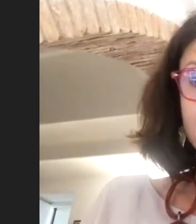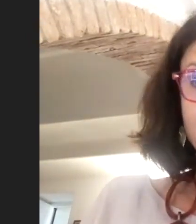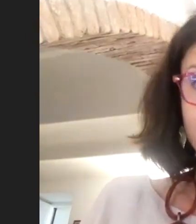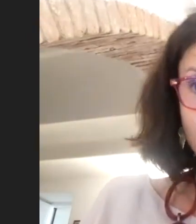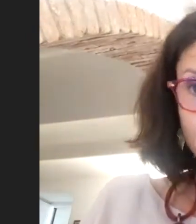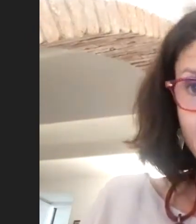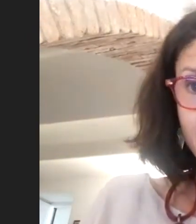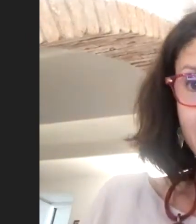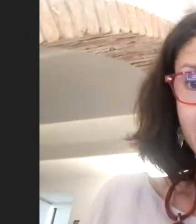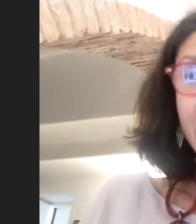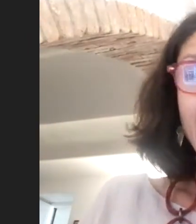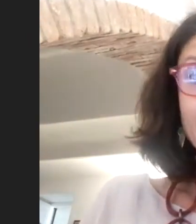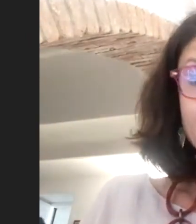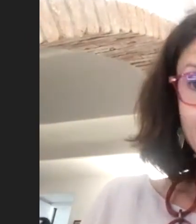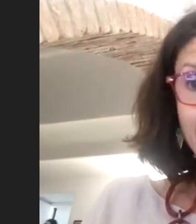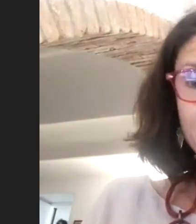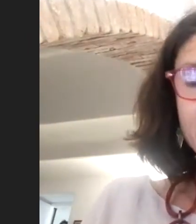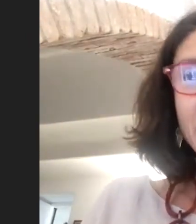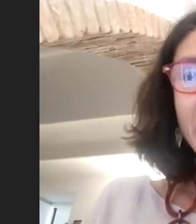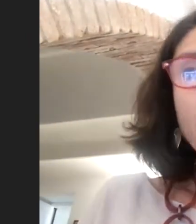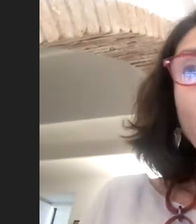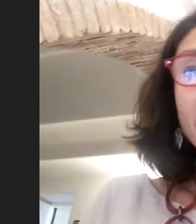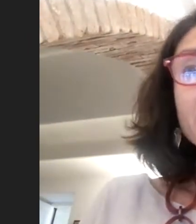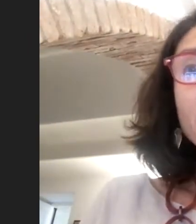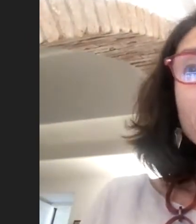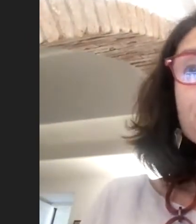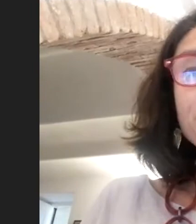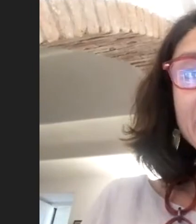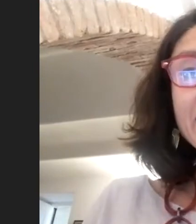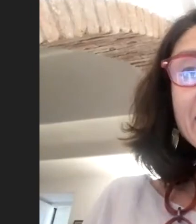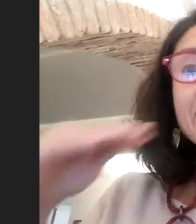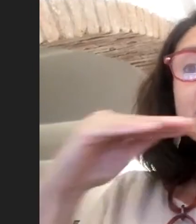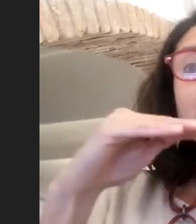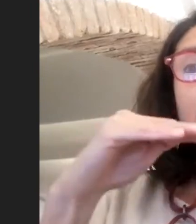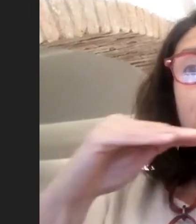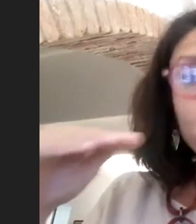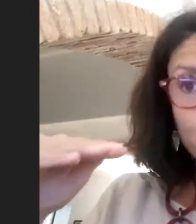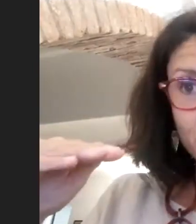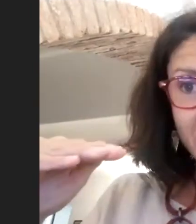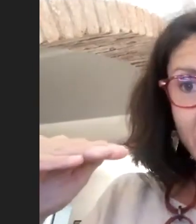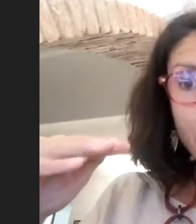the teen community and the teenagers were already in this approach,